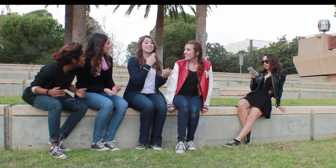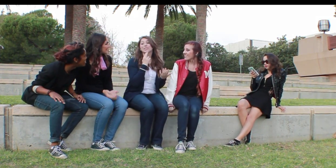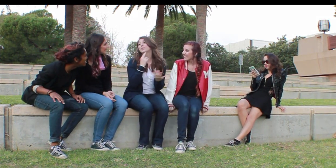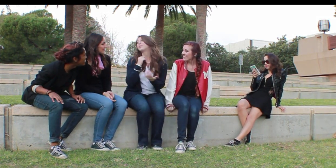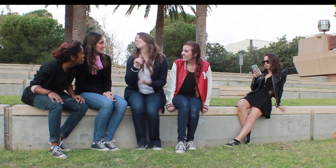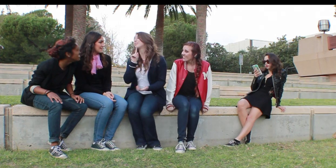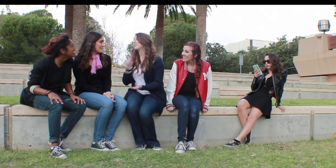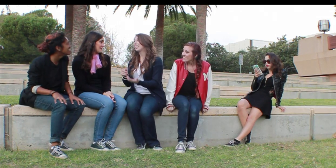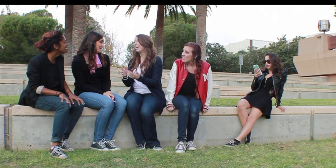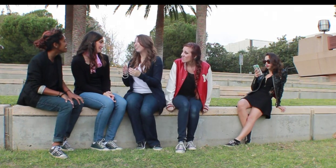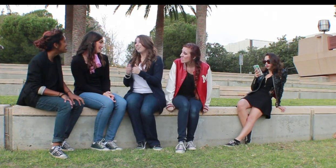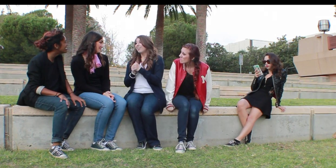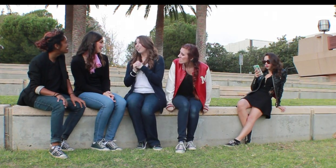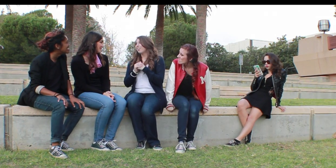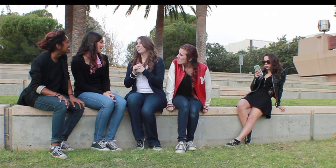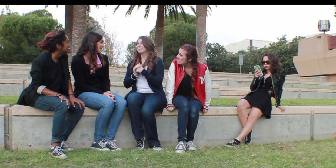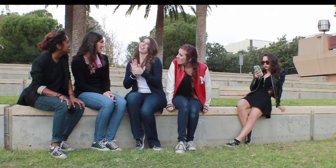Sandy: He really, really sweet!